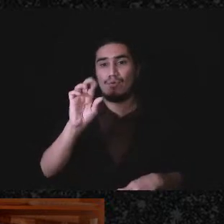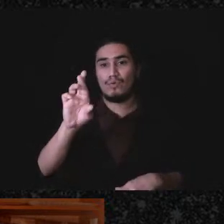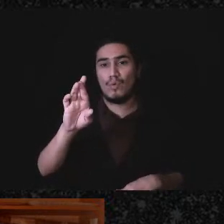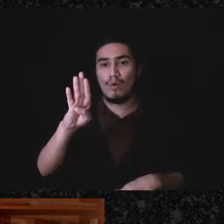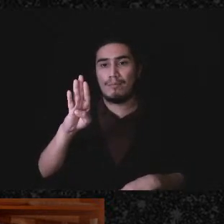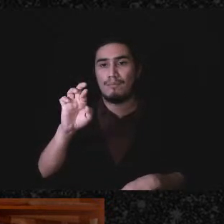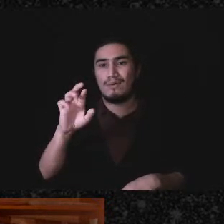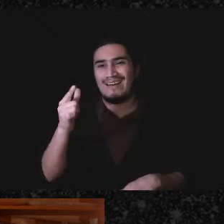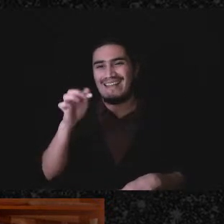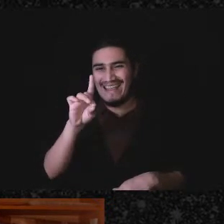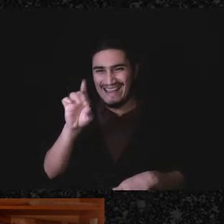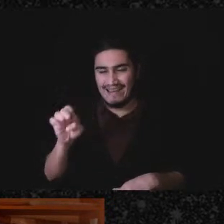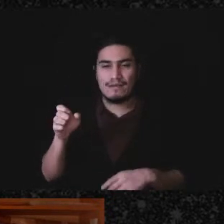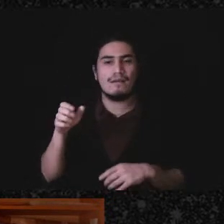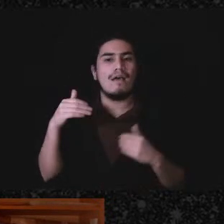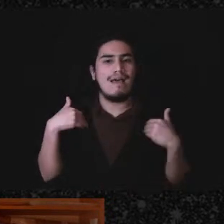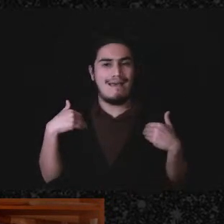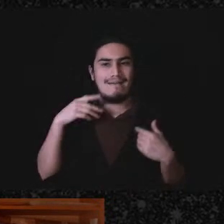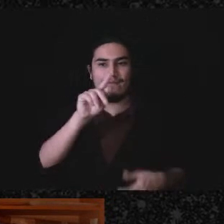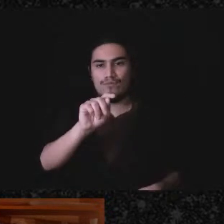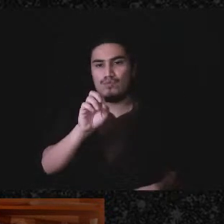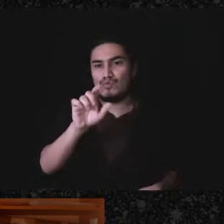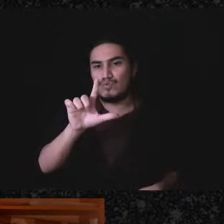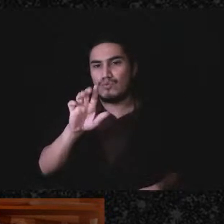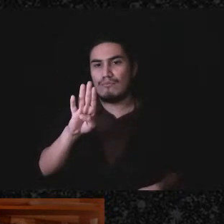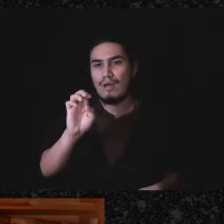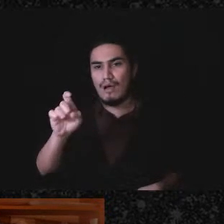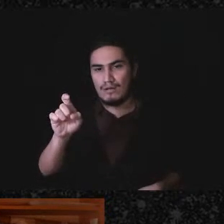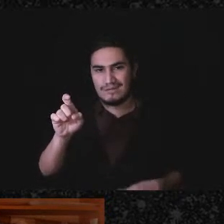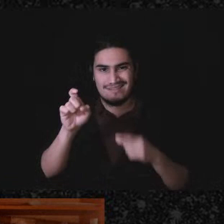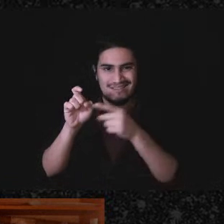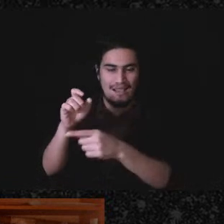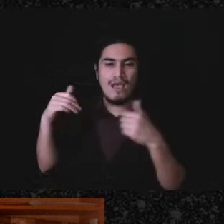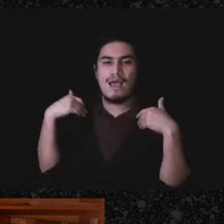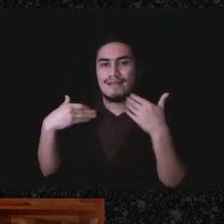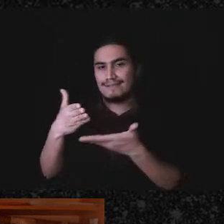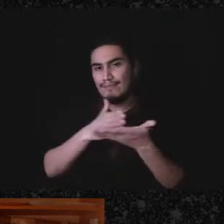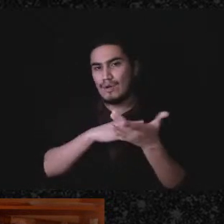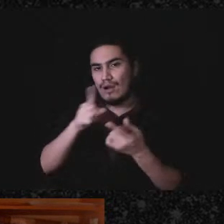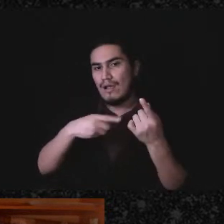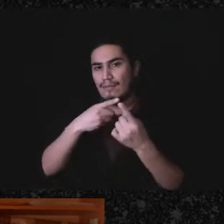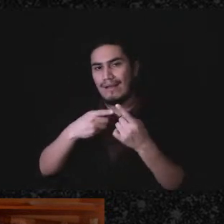toolkit type thing, and inside that toolkit is a section on forming and sustaining groups,